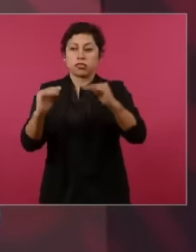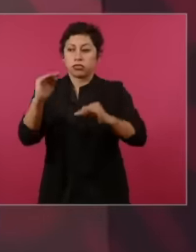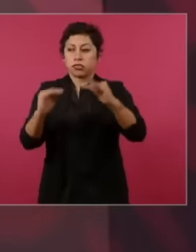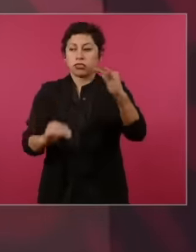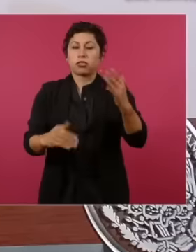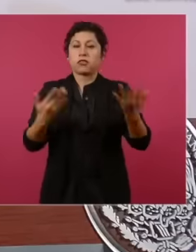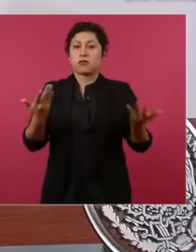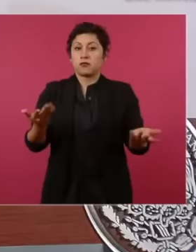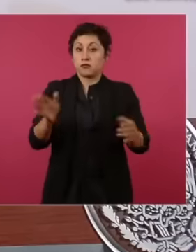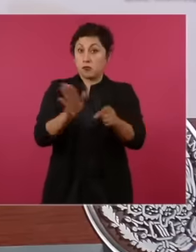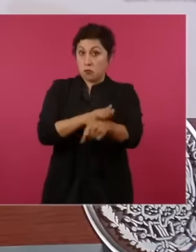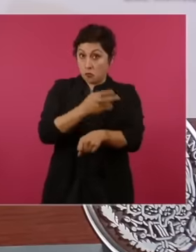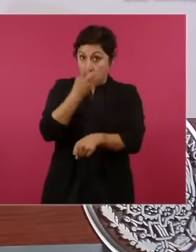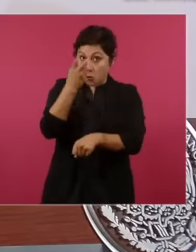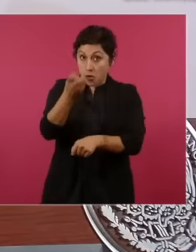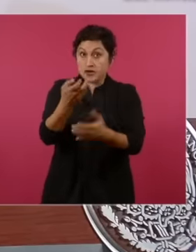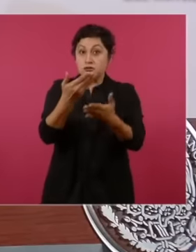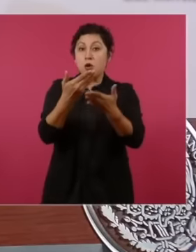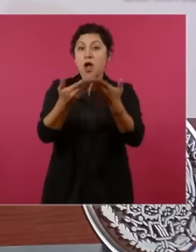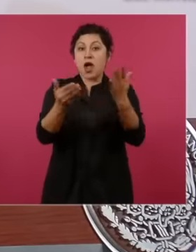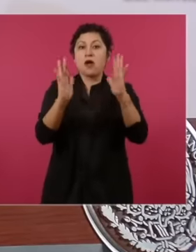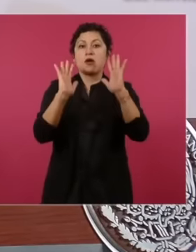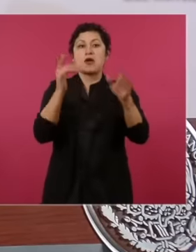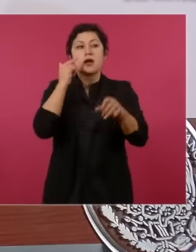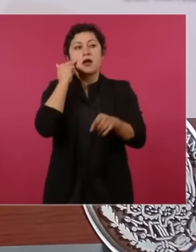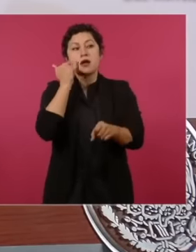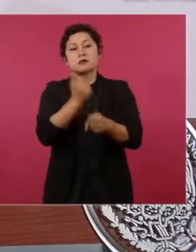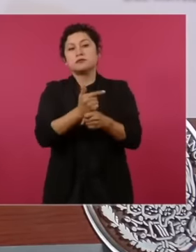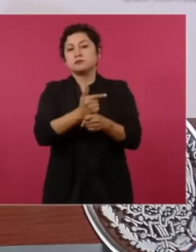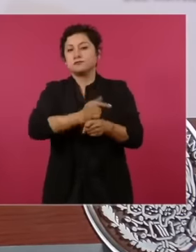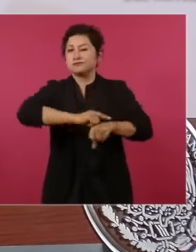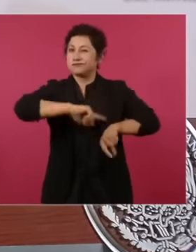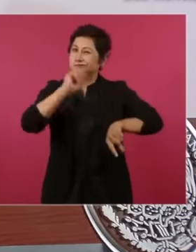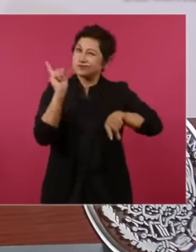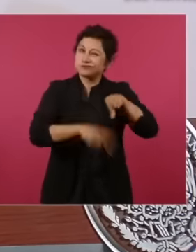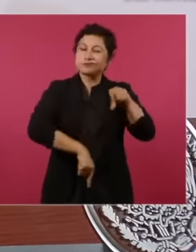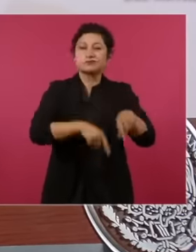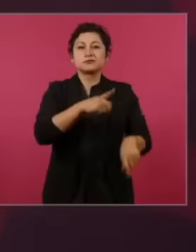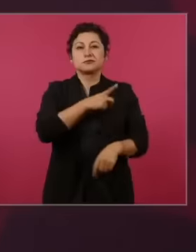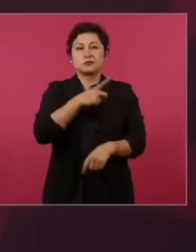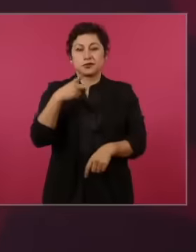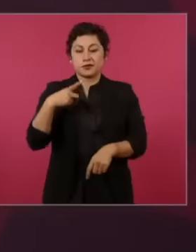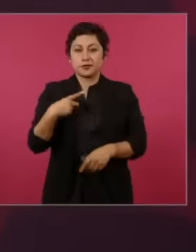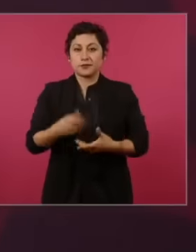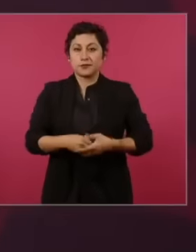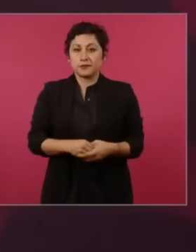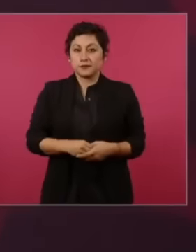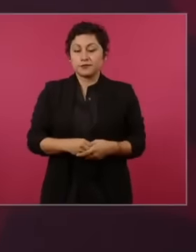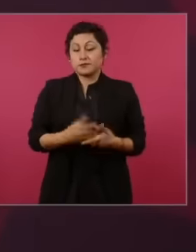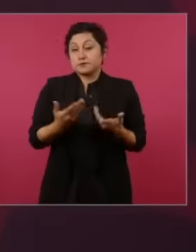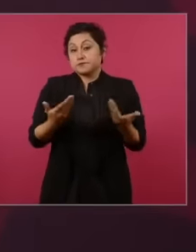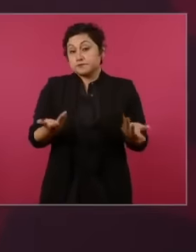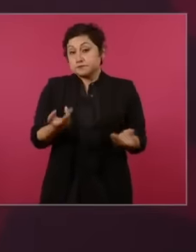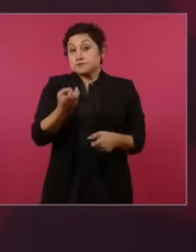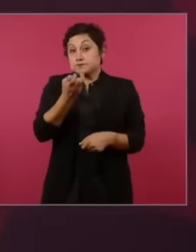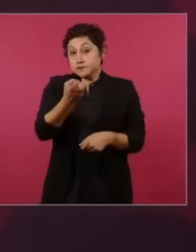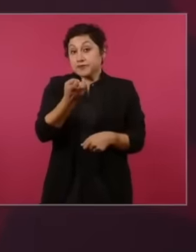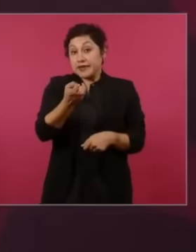corruption and That is the key for our country